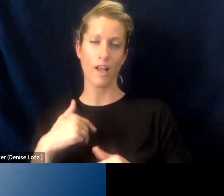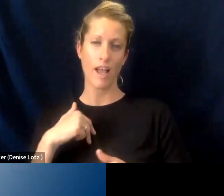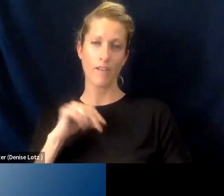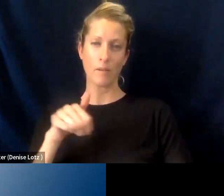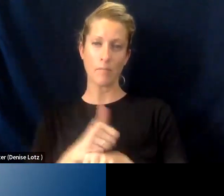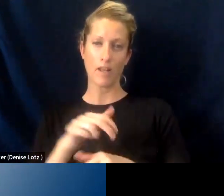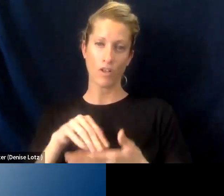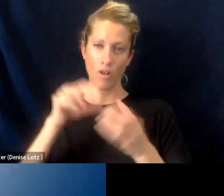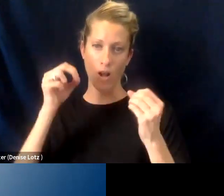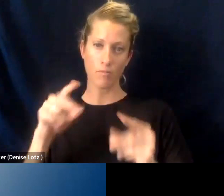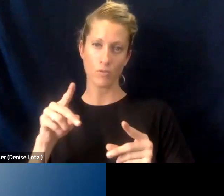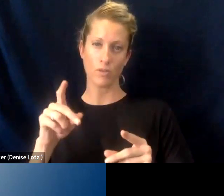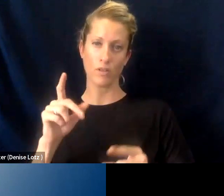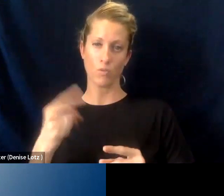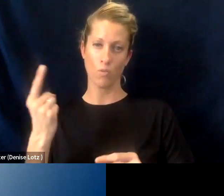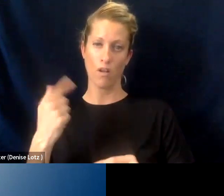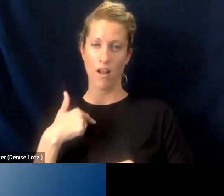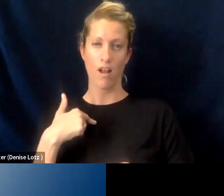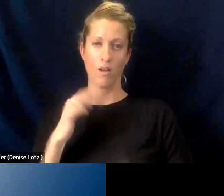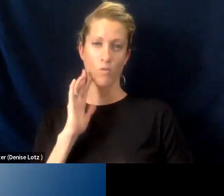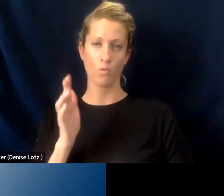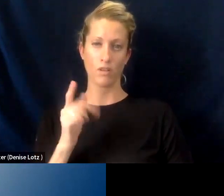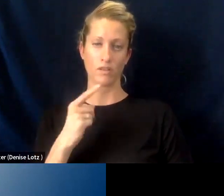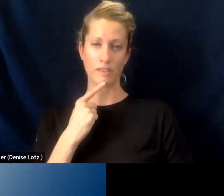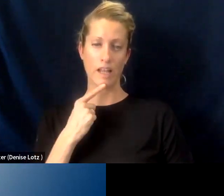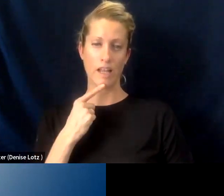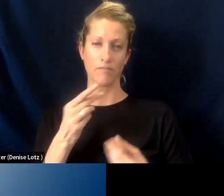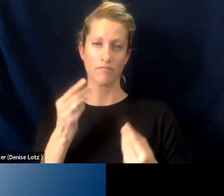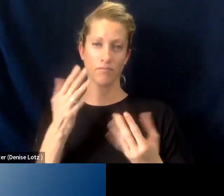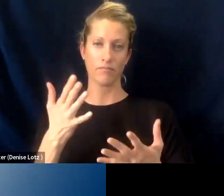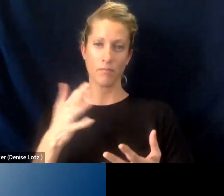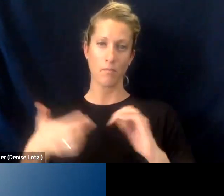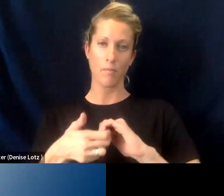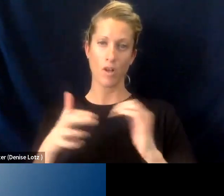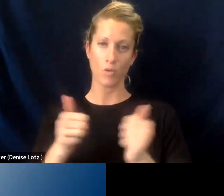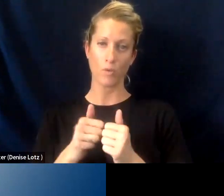And so the one that I would, you know, call out, is our partnership with Bitwise right?